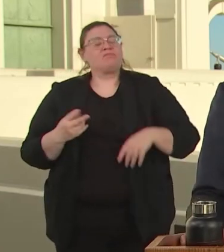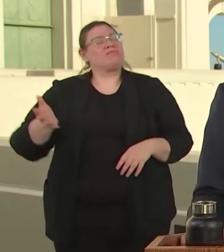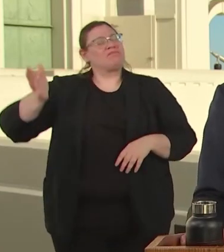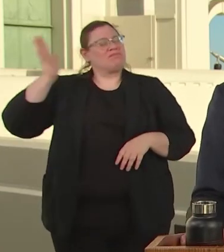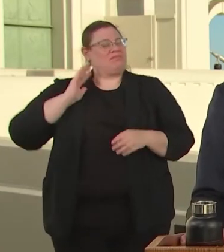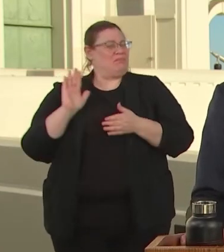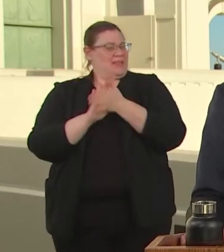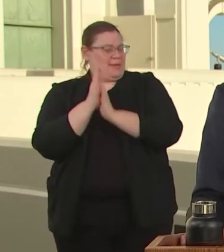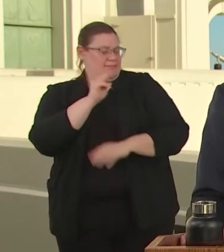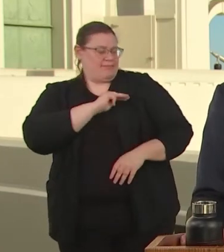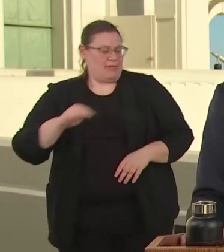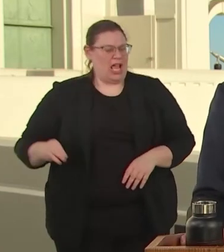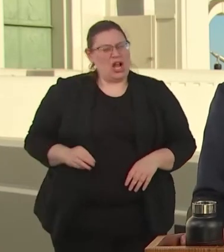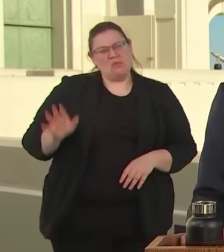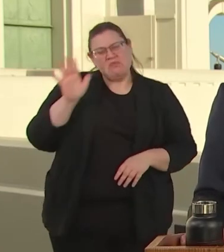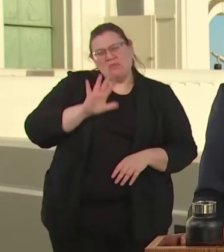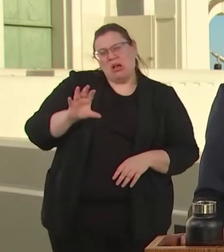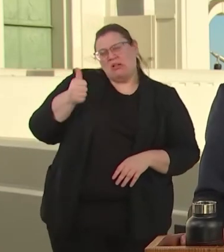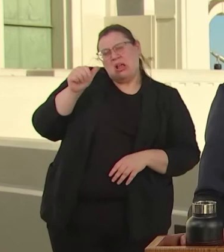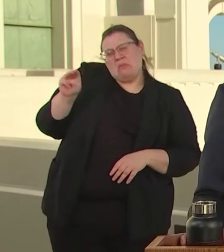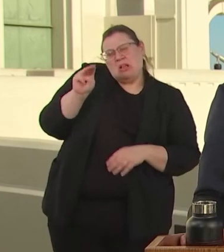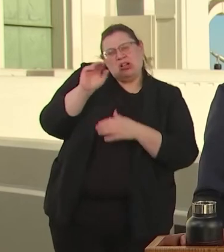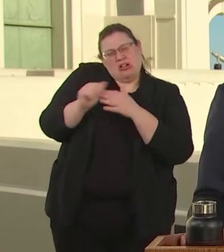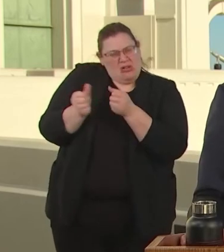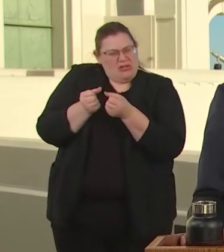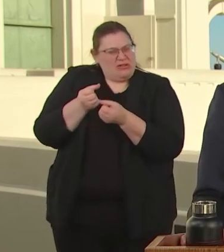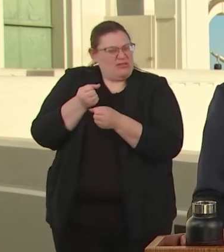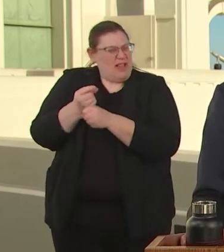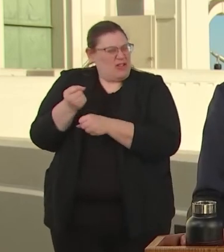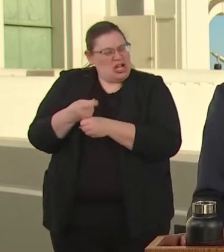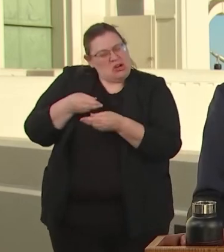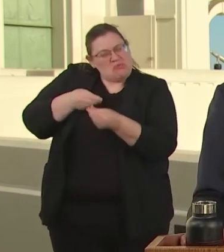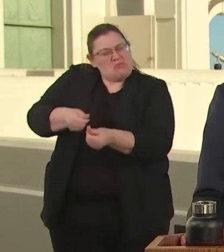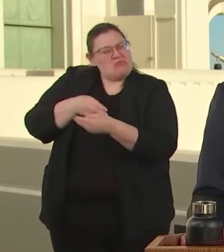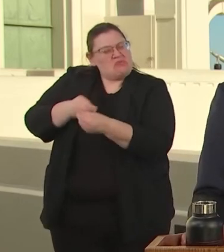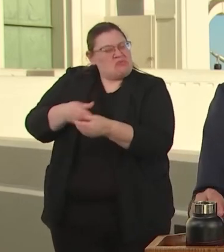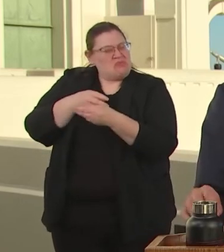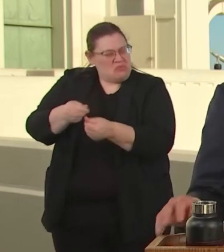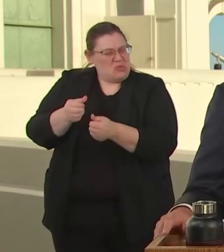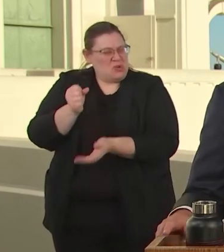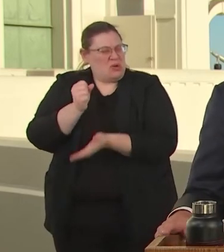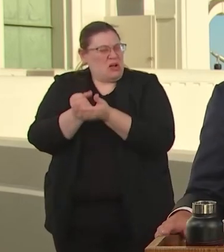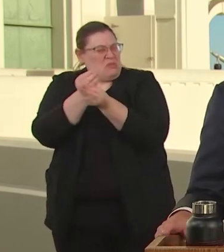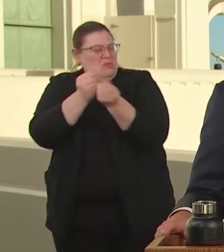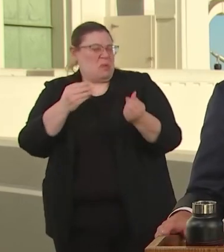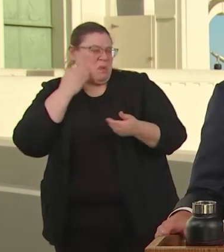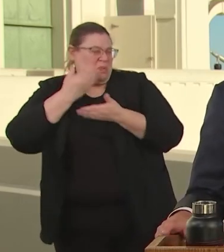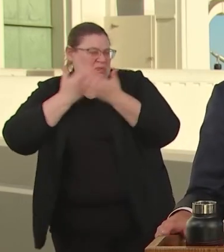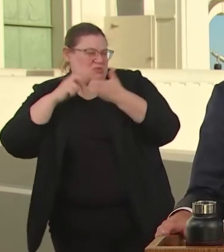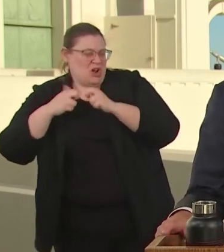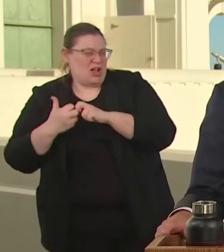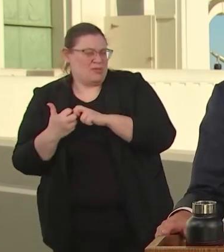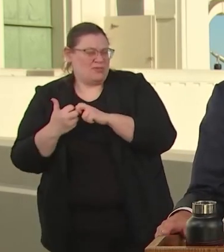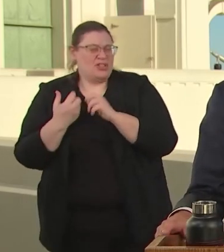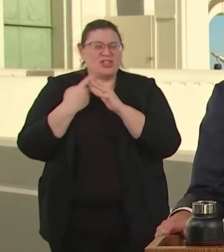TREATING HOMELESSNESS. STARTING JULY 1, THAT NUMBER